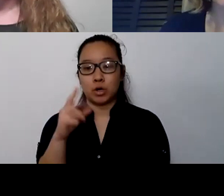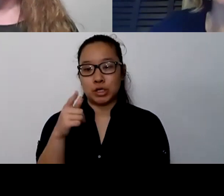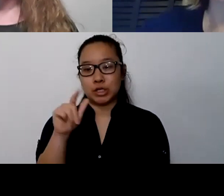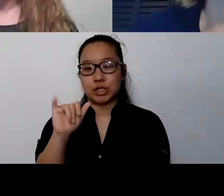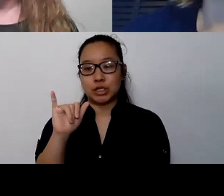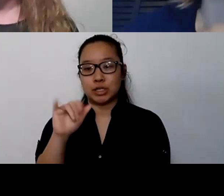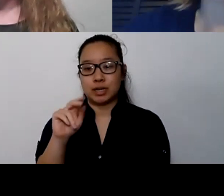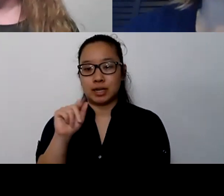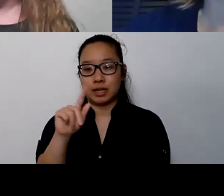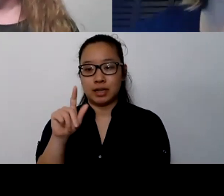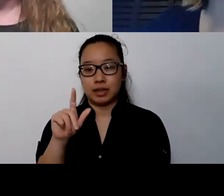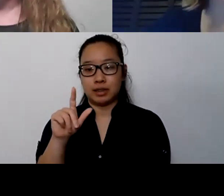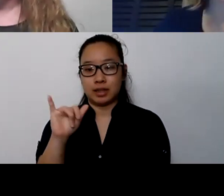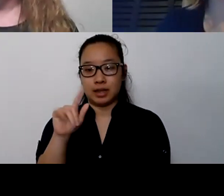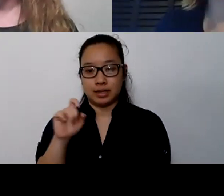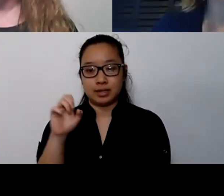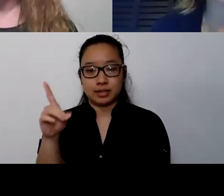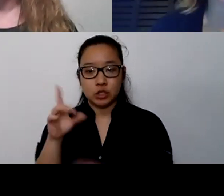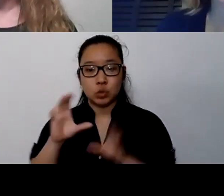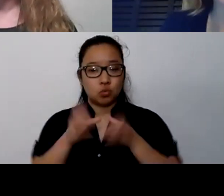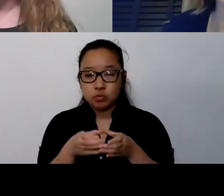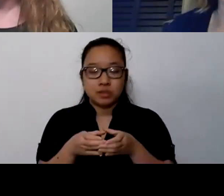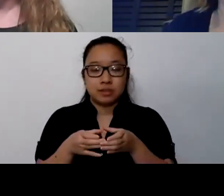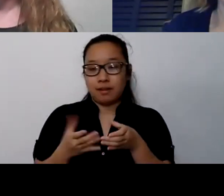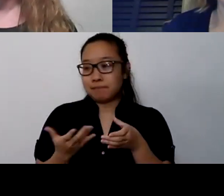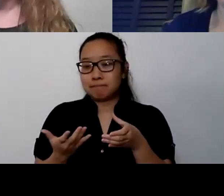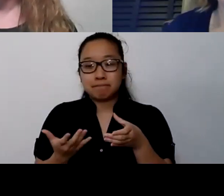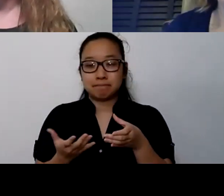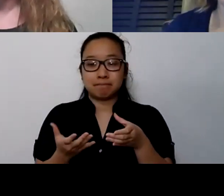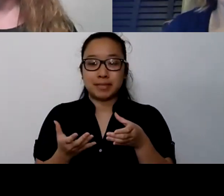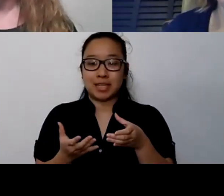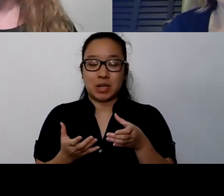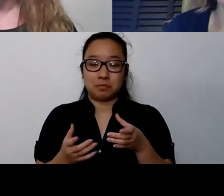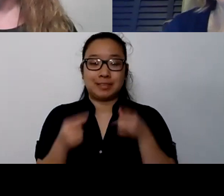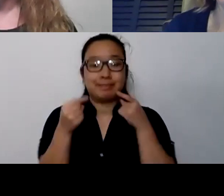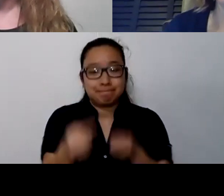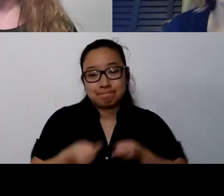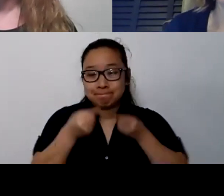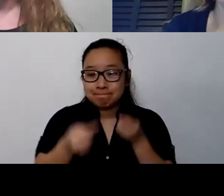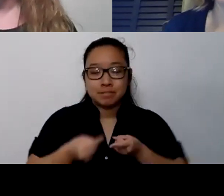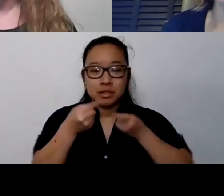and a lot of people who don't have safe places to be during the day might spend time in libraries. It's warm and it's dry,